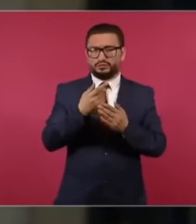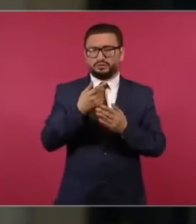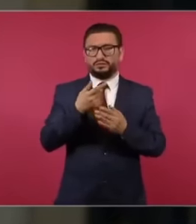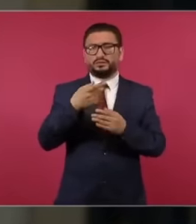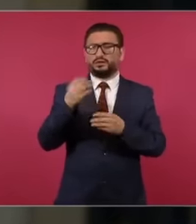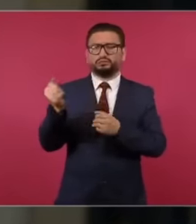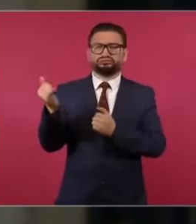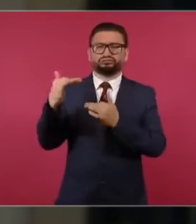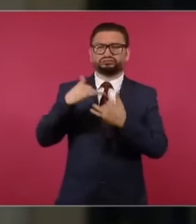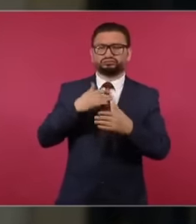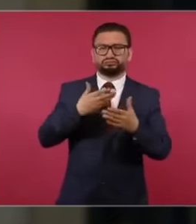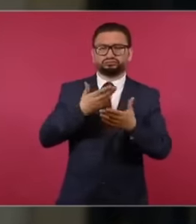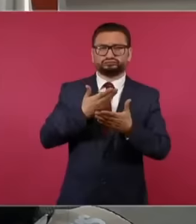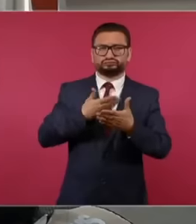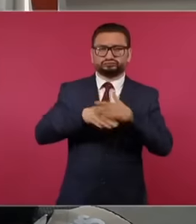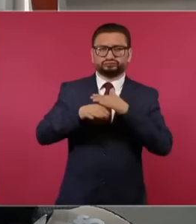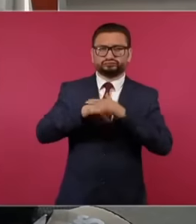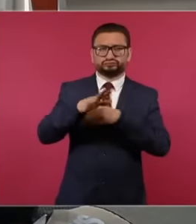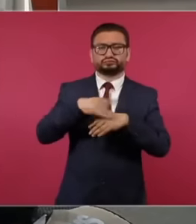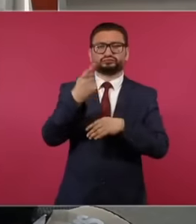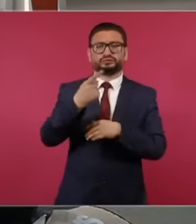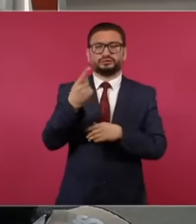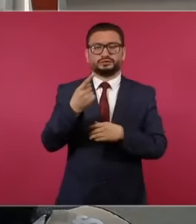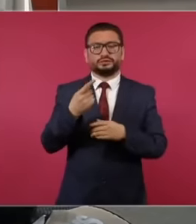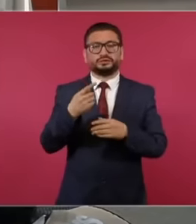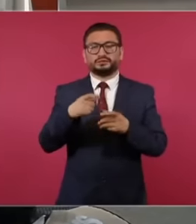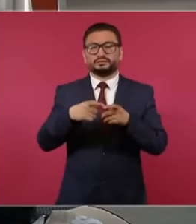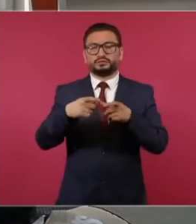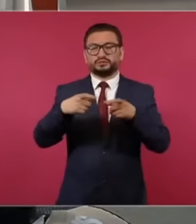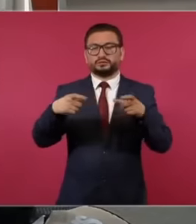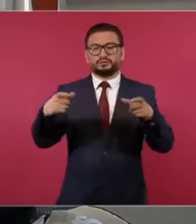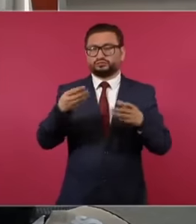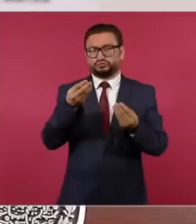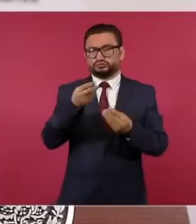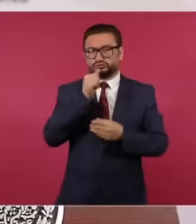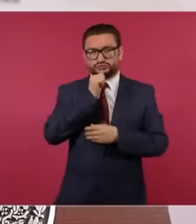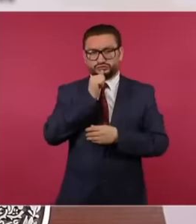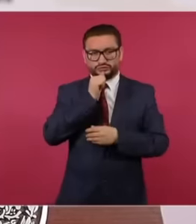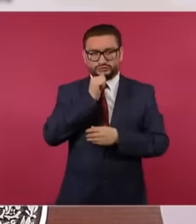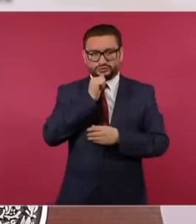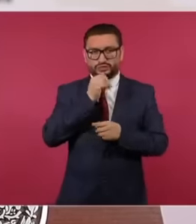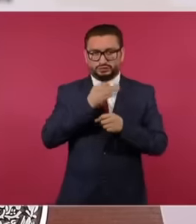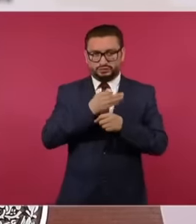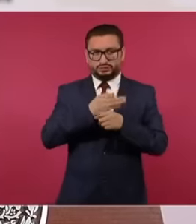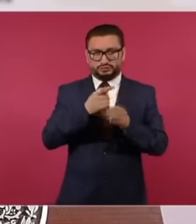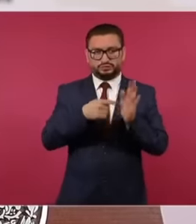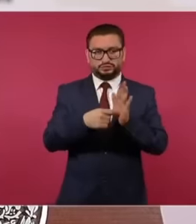reduced so much because they have not increased much, well, you're going to see, no, the returns